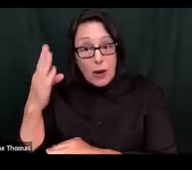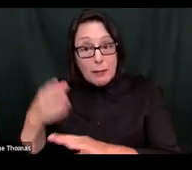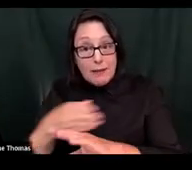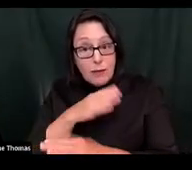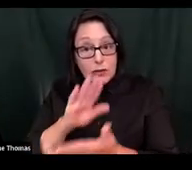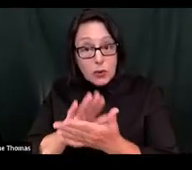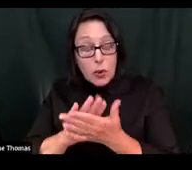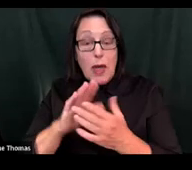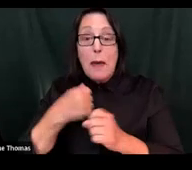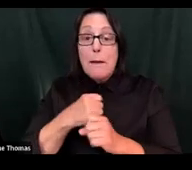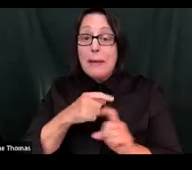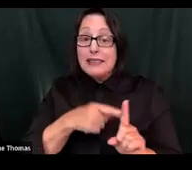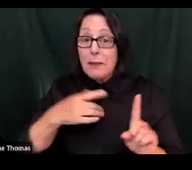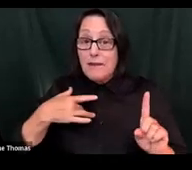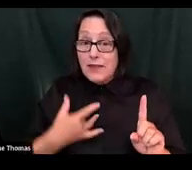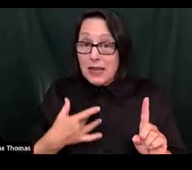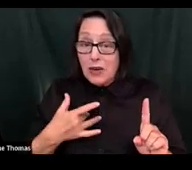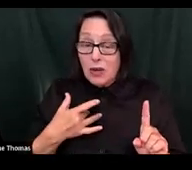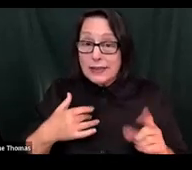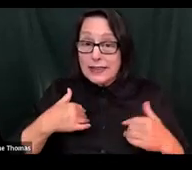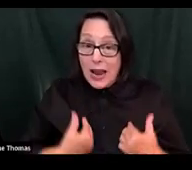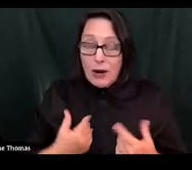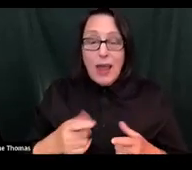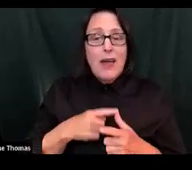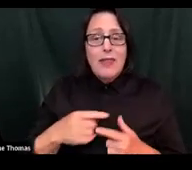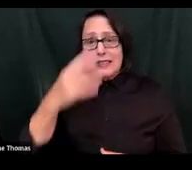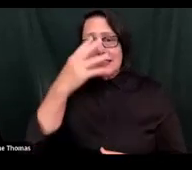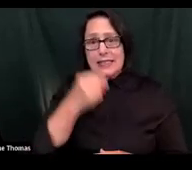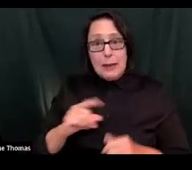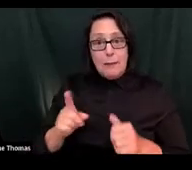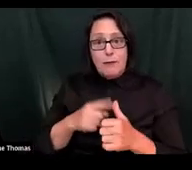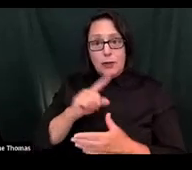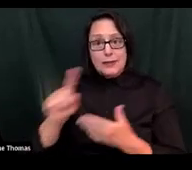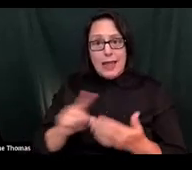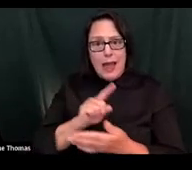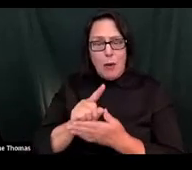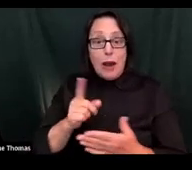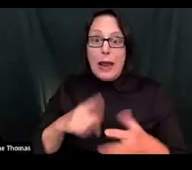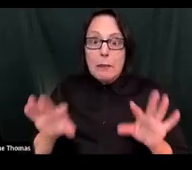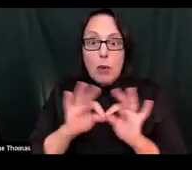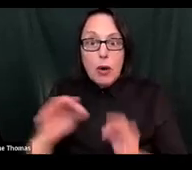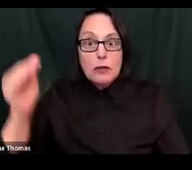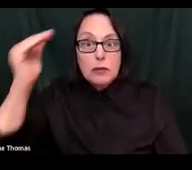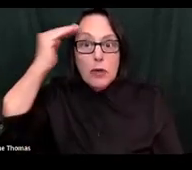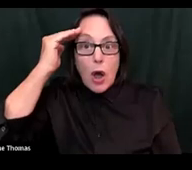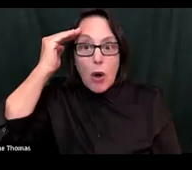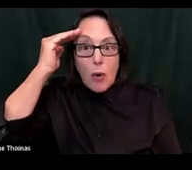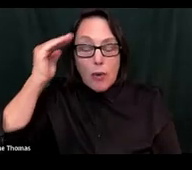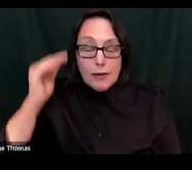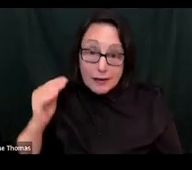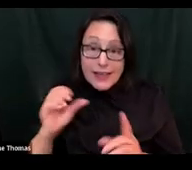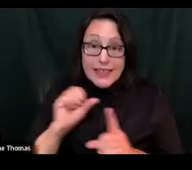to school and it makes him tired and he sleeps the first hour, that's important to know. Situations